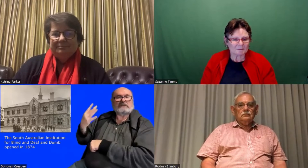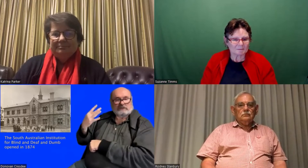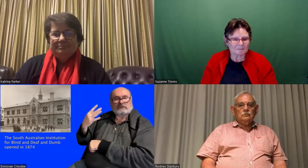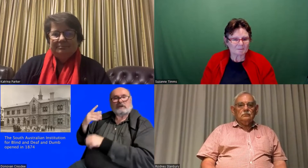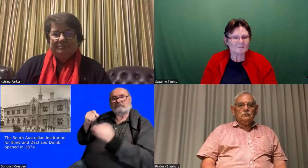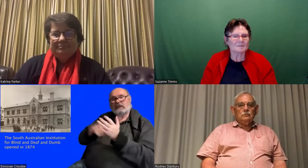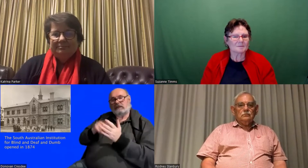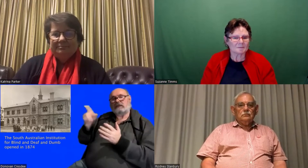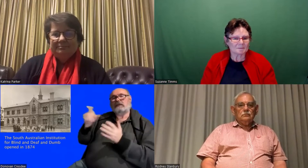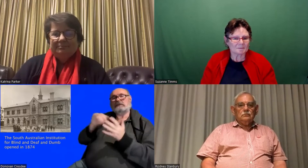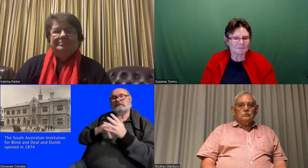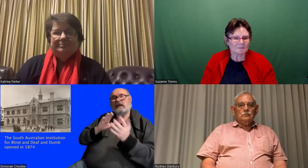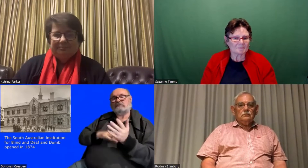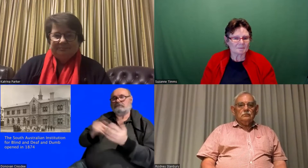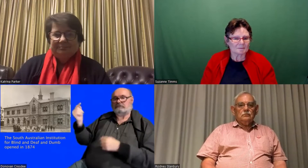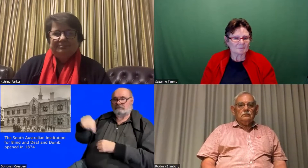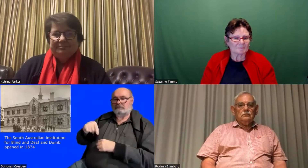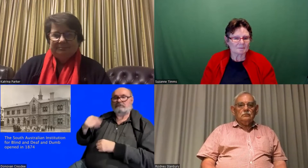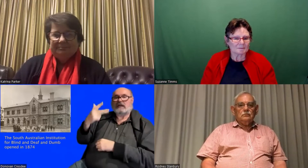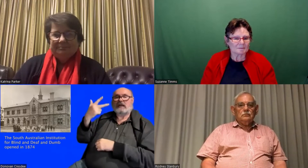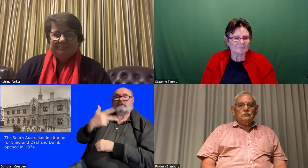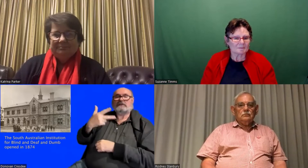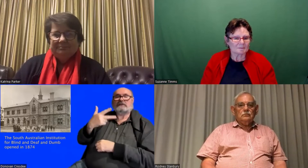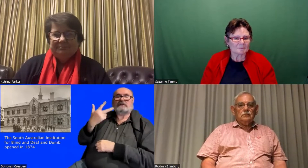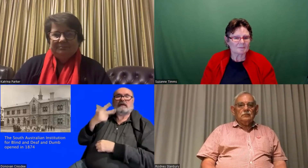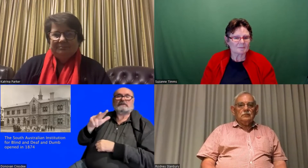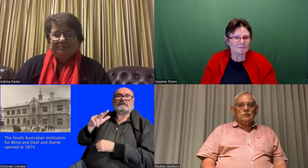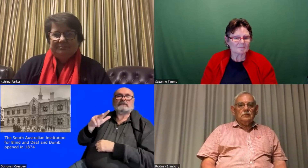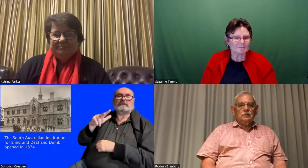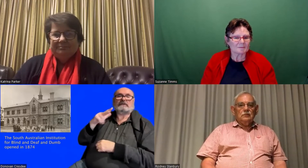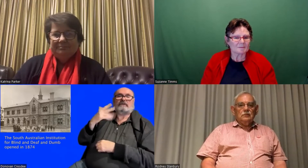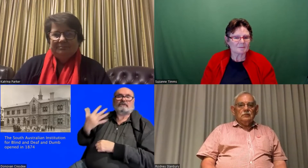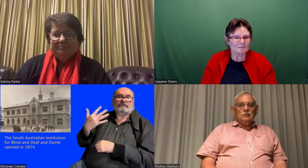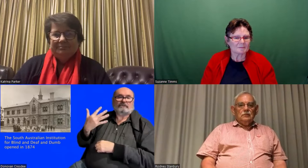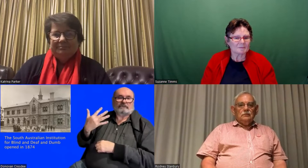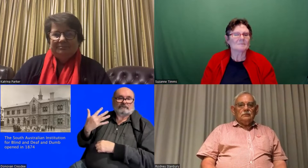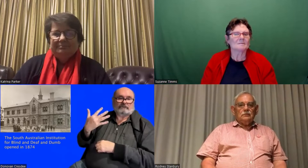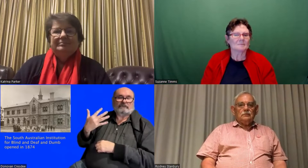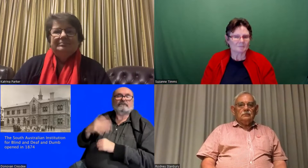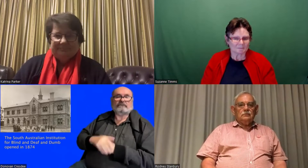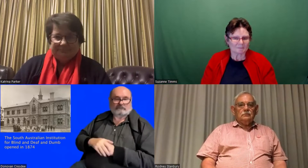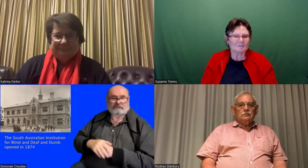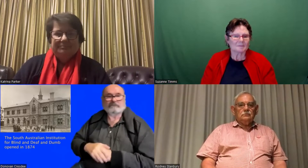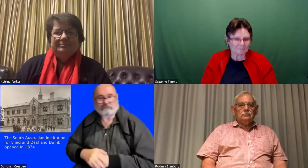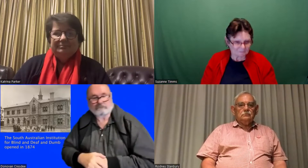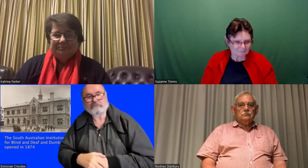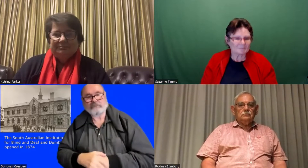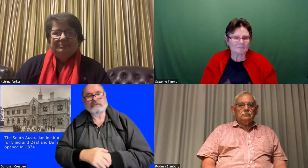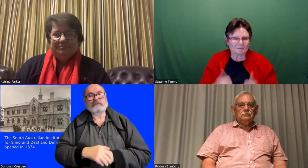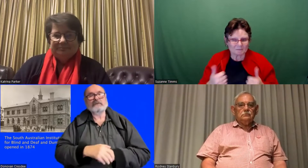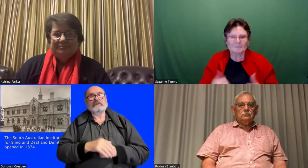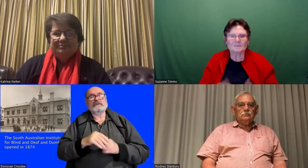established in 1874. Samuel however joined the school in 1885 when he came to Adelaide.